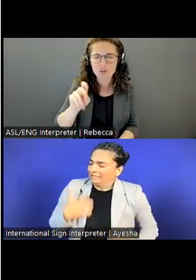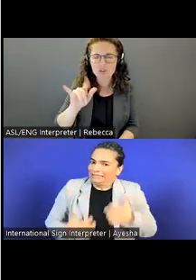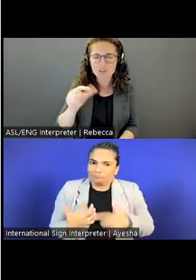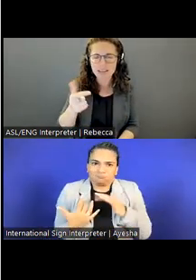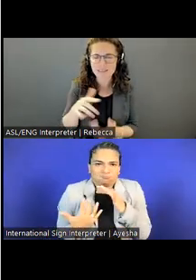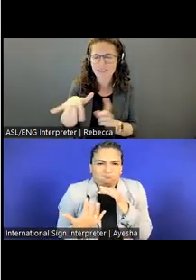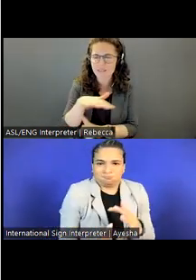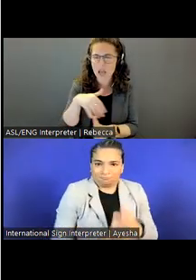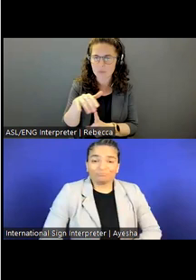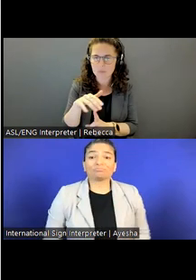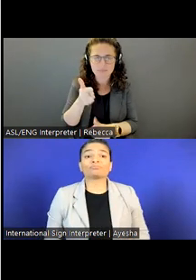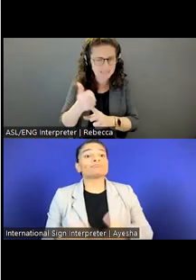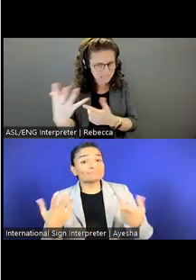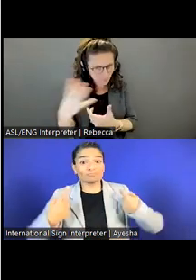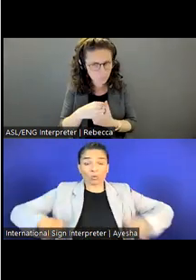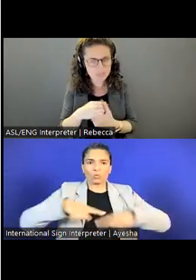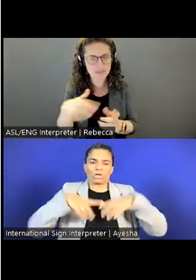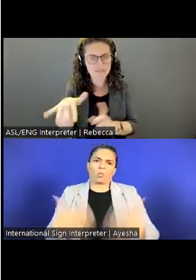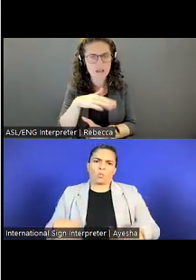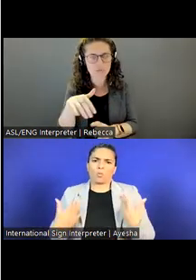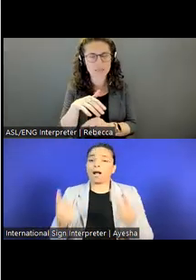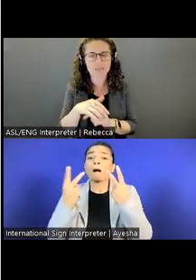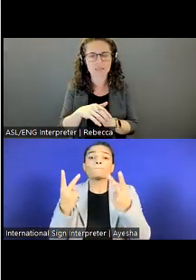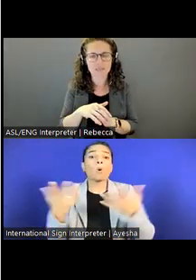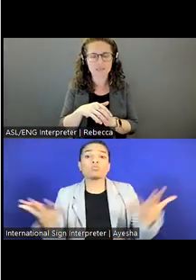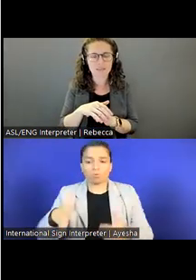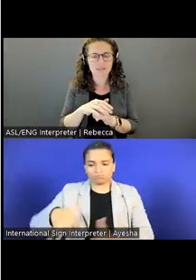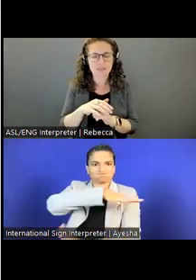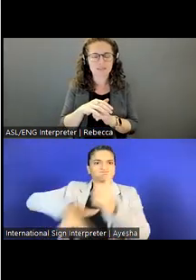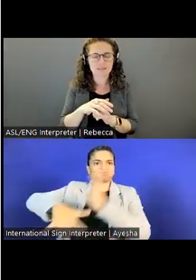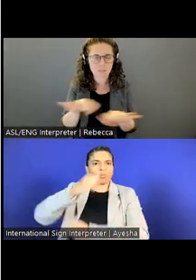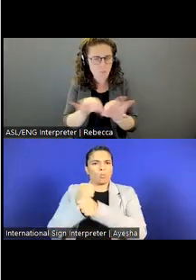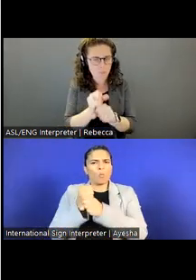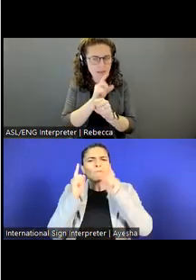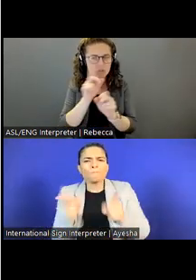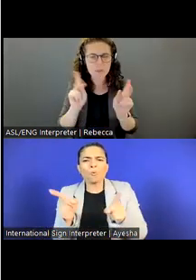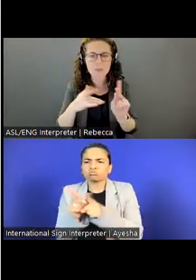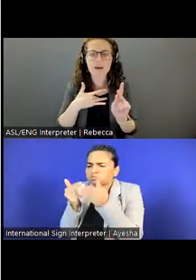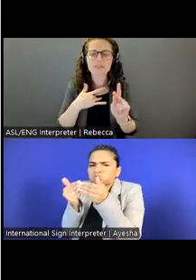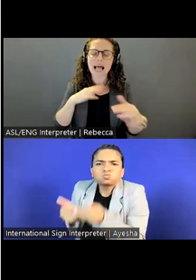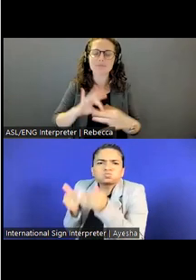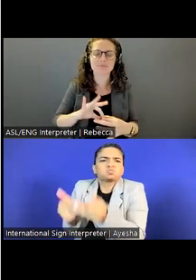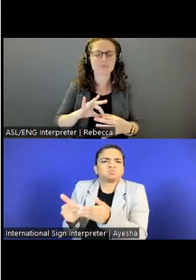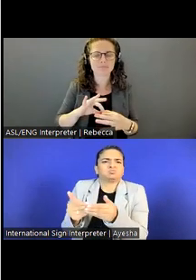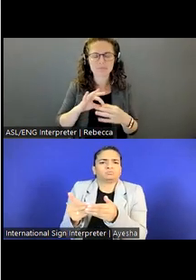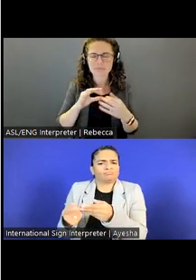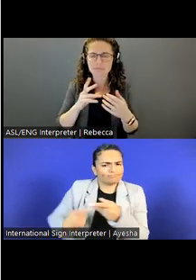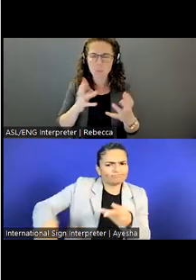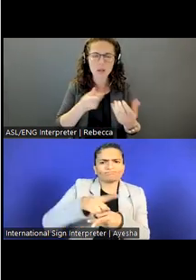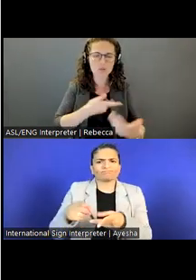is inclusive and that people really feel like they belong and are motivated to be engaged in the work.